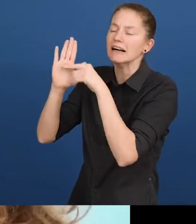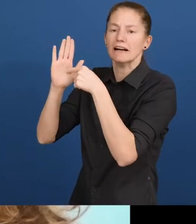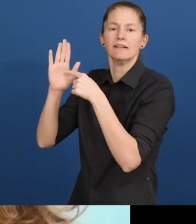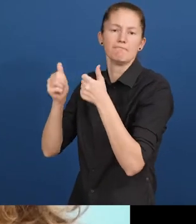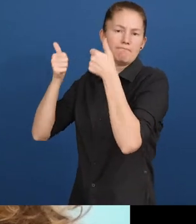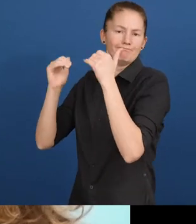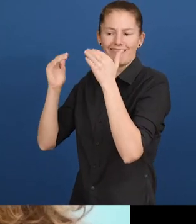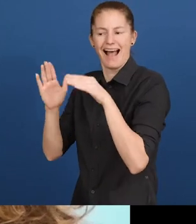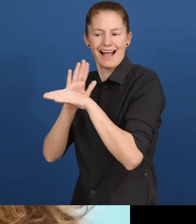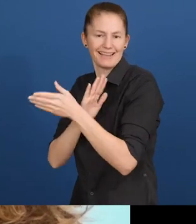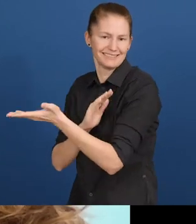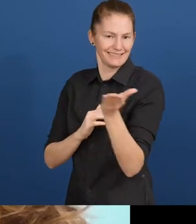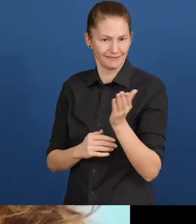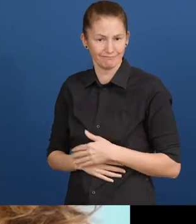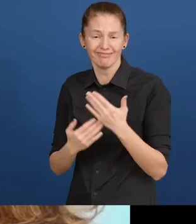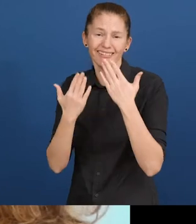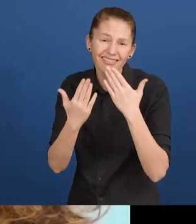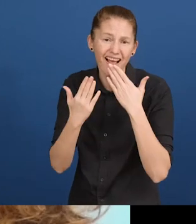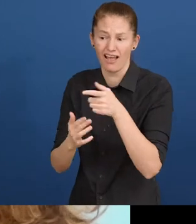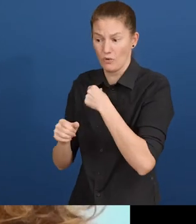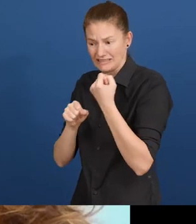Thank you for giving our effort an international stage."